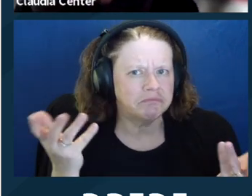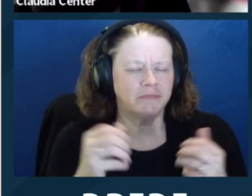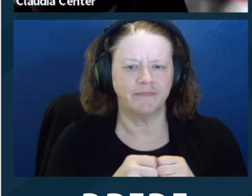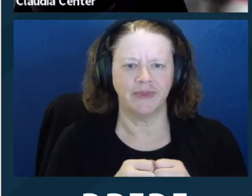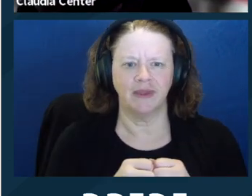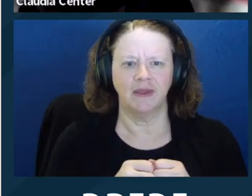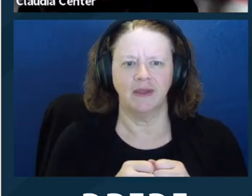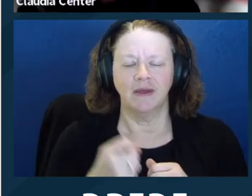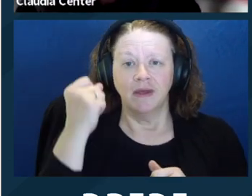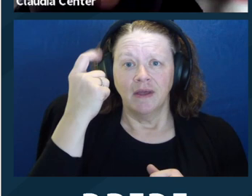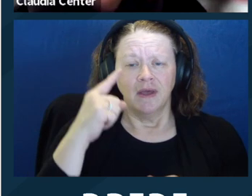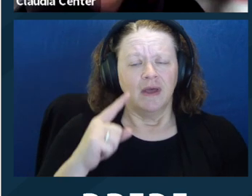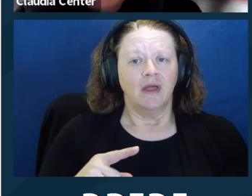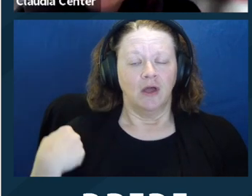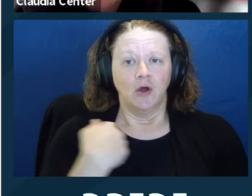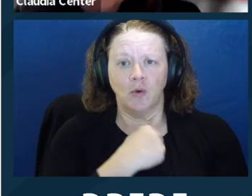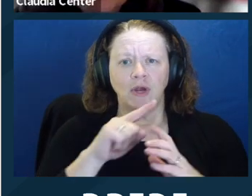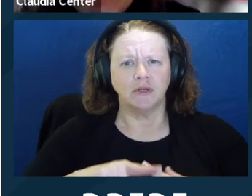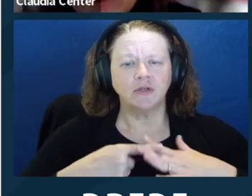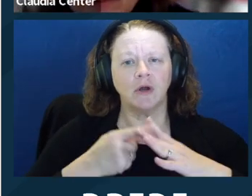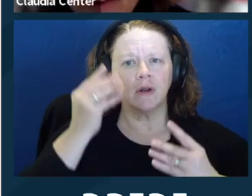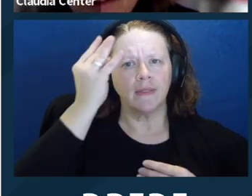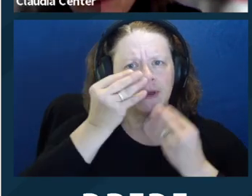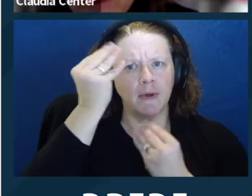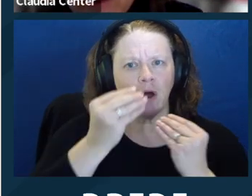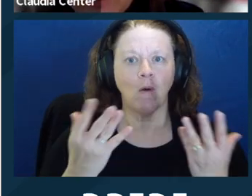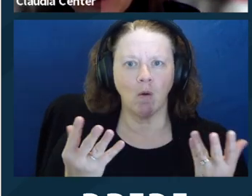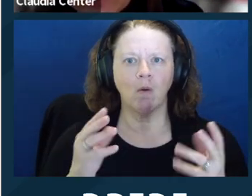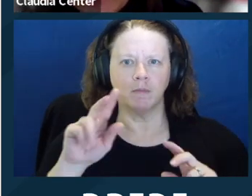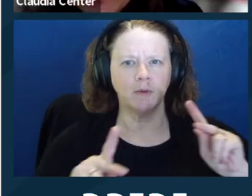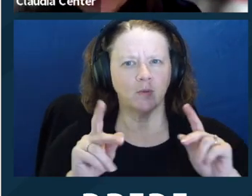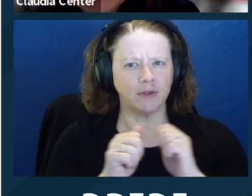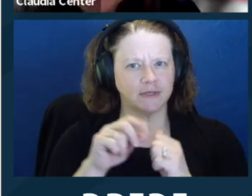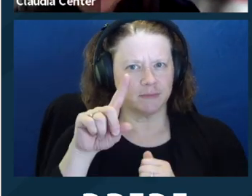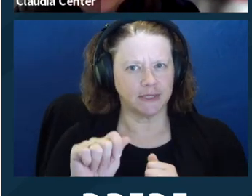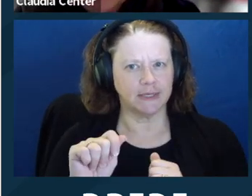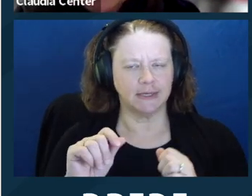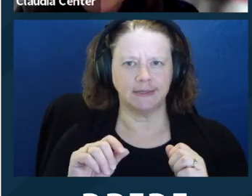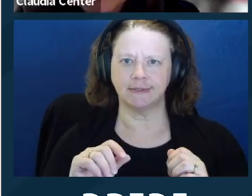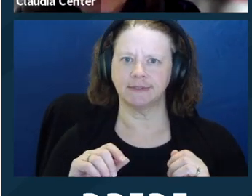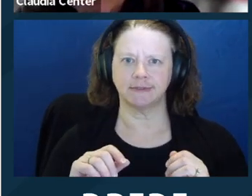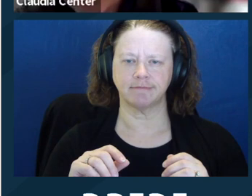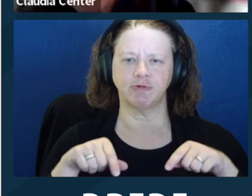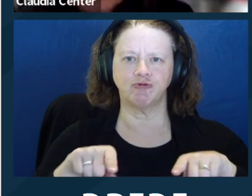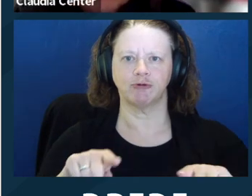know, when we first started thinking about people with disabilities in the sort of modern